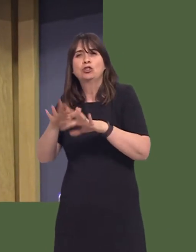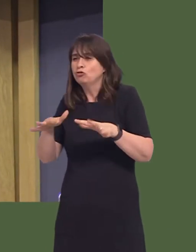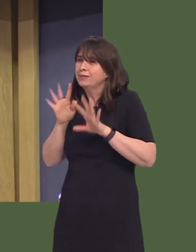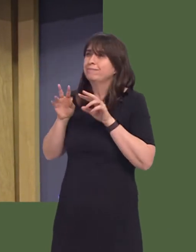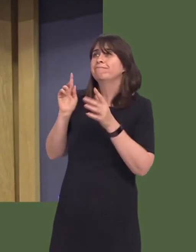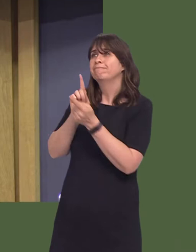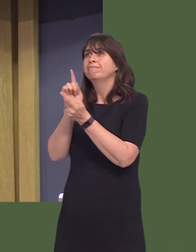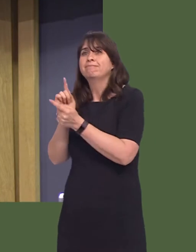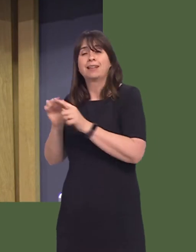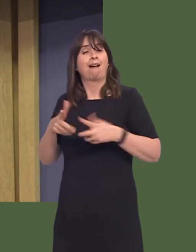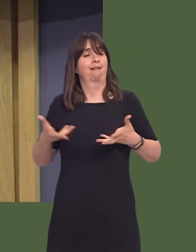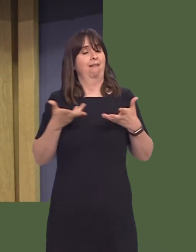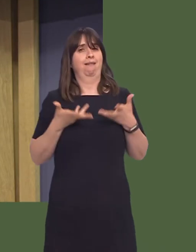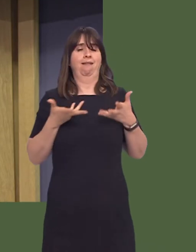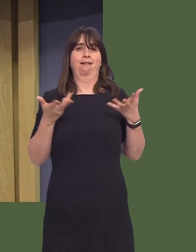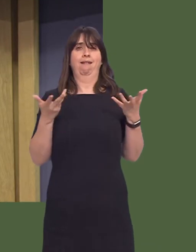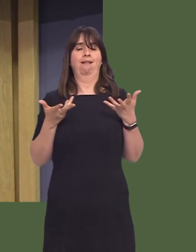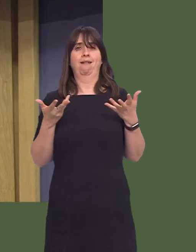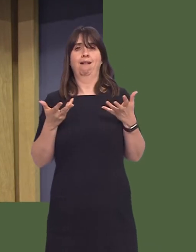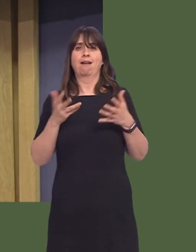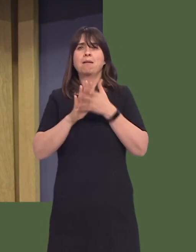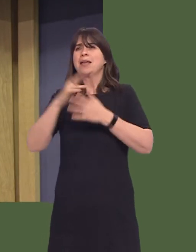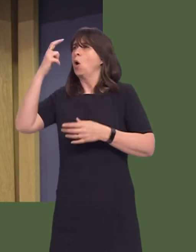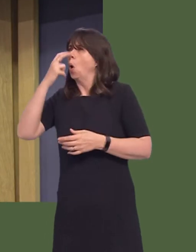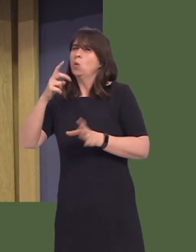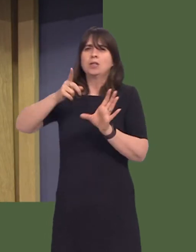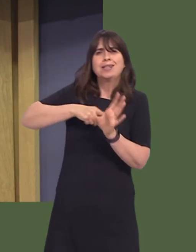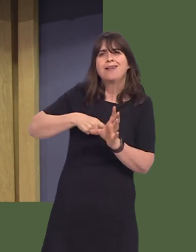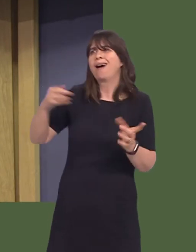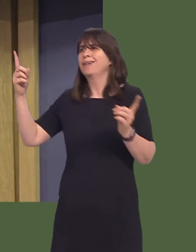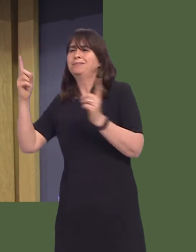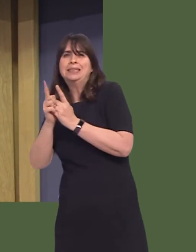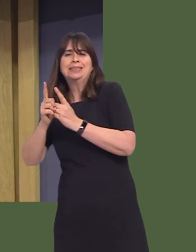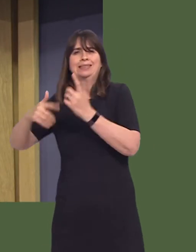initiatives like this, which bring all generations together and tackle loneliness and isolation